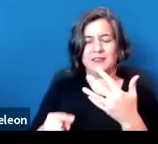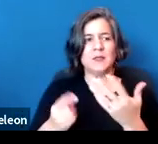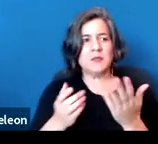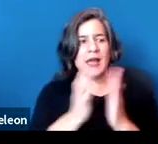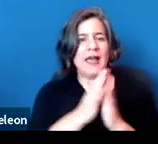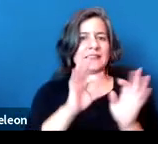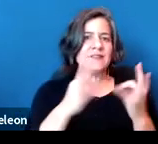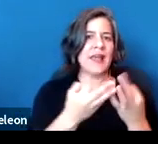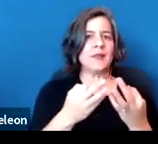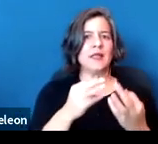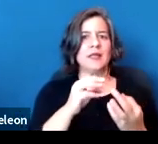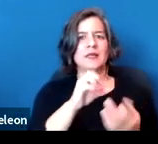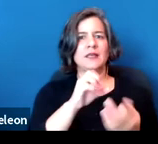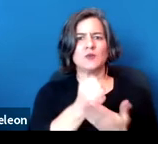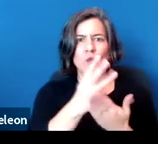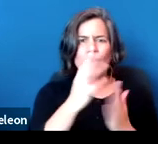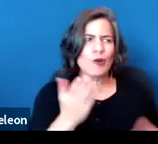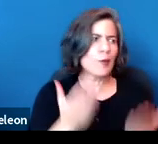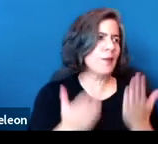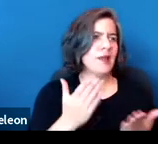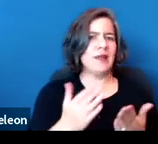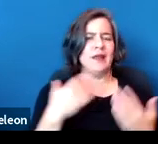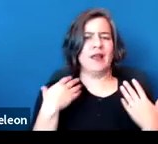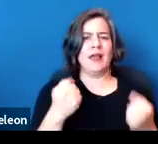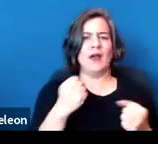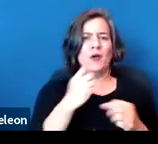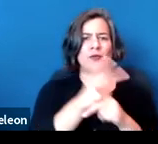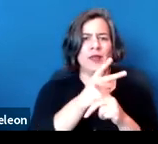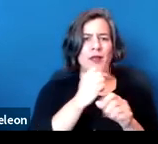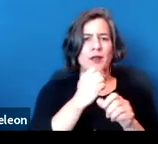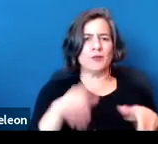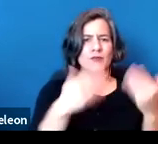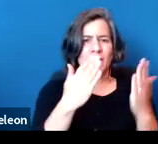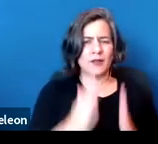potentially social workers and healthcare providers to help us bring the unit